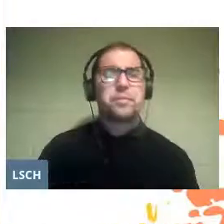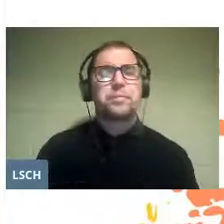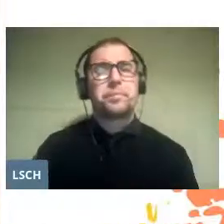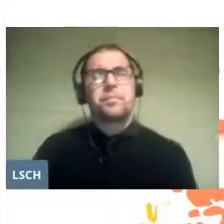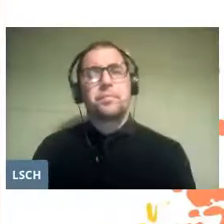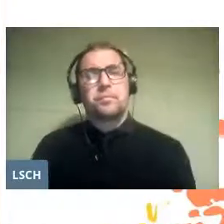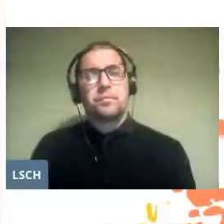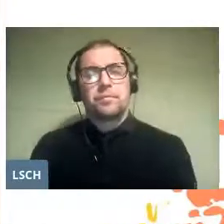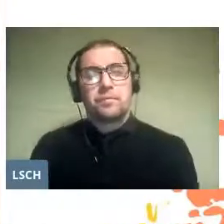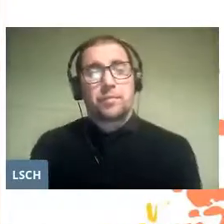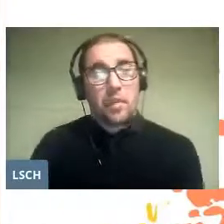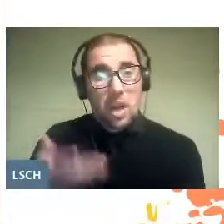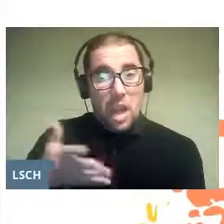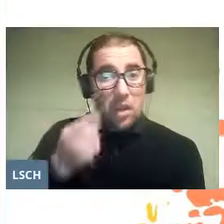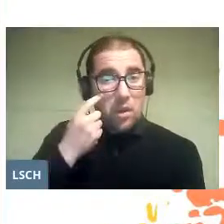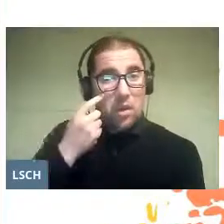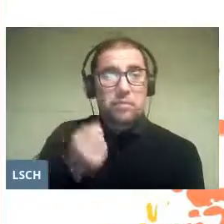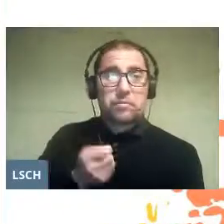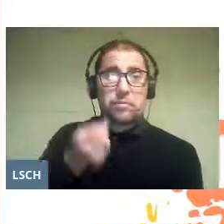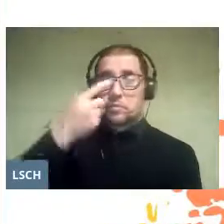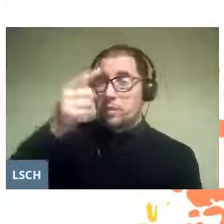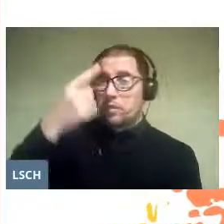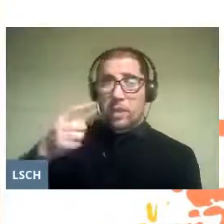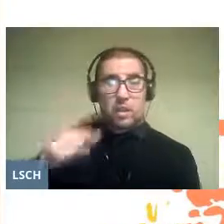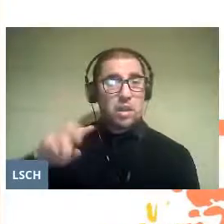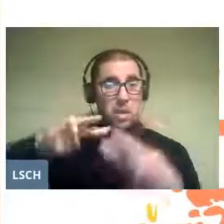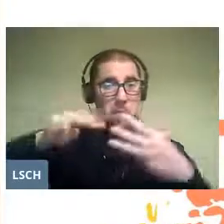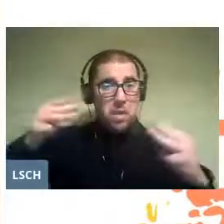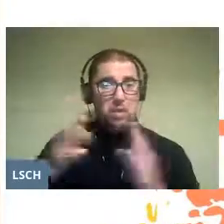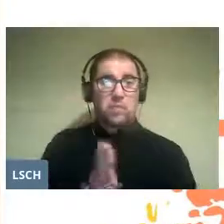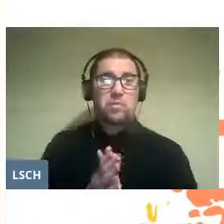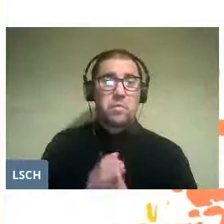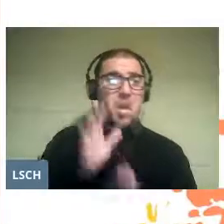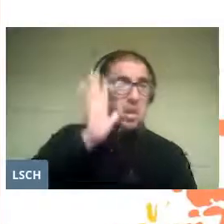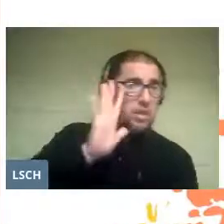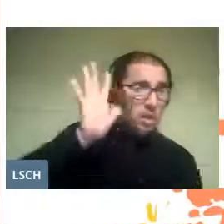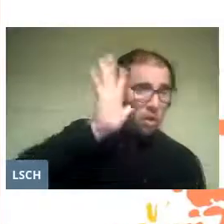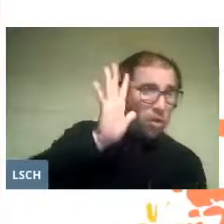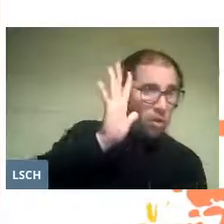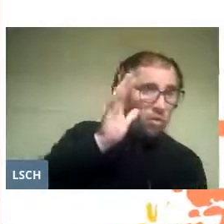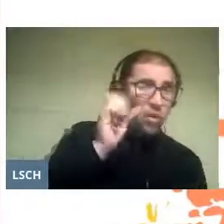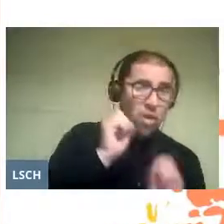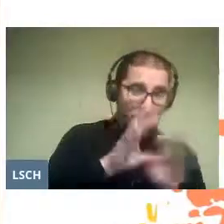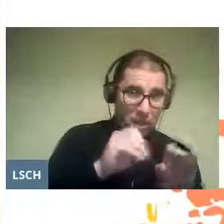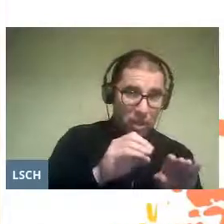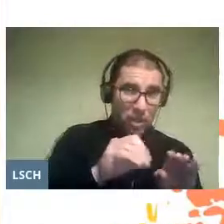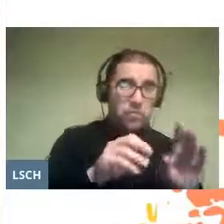Today we know several methods devised by theorists who united learning and music.